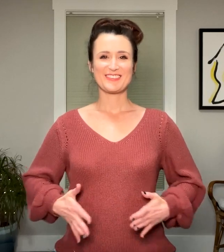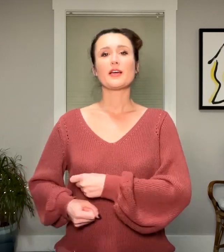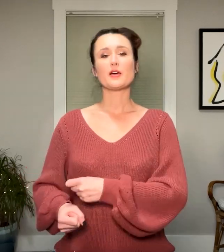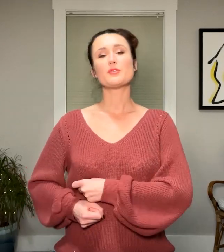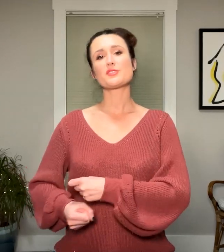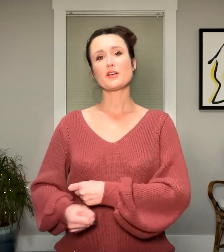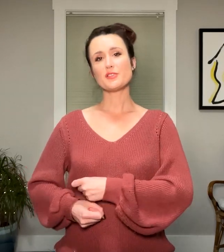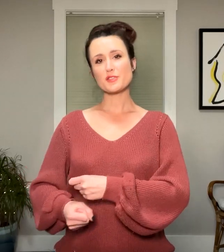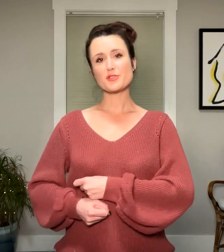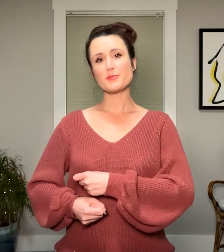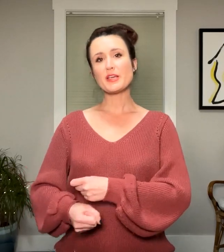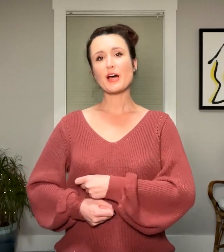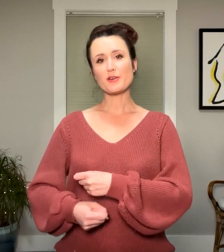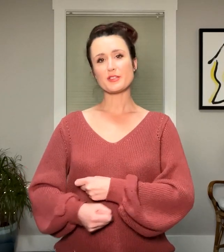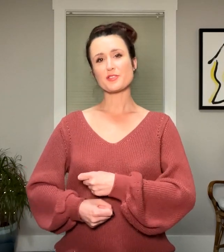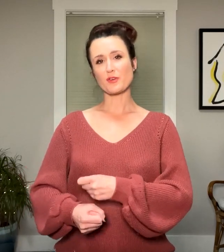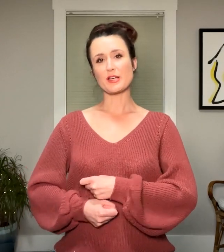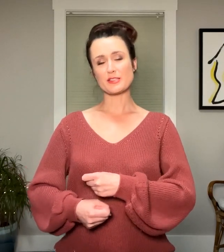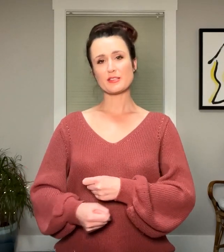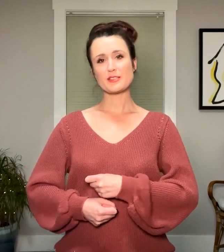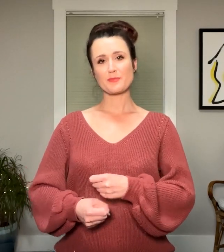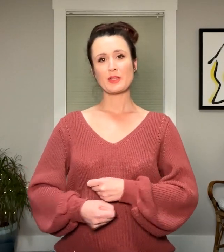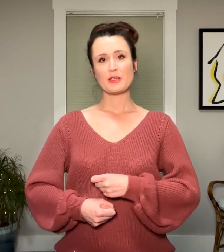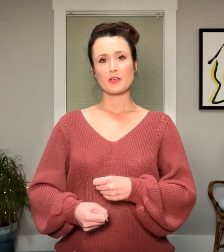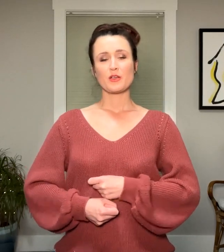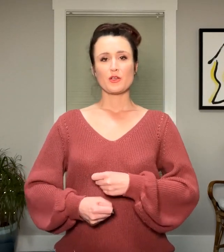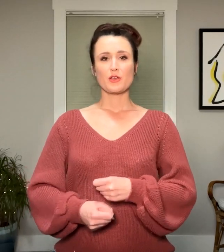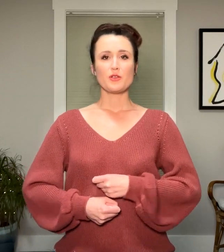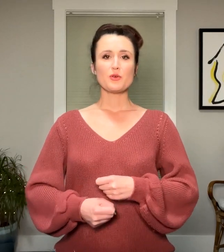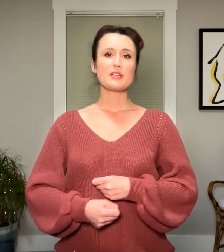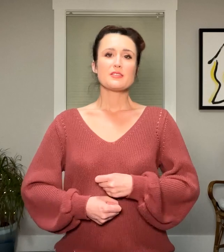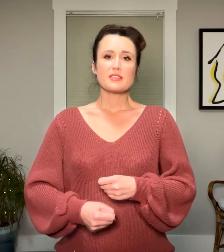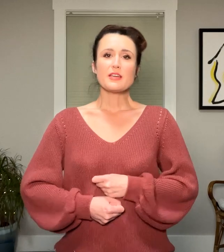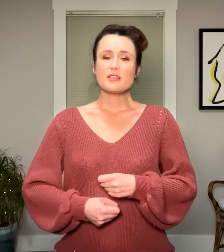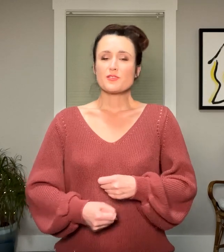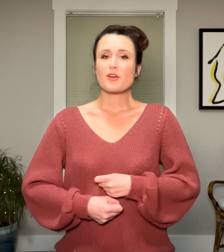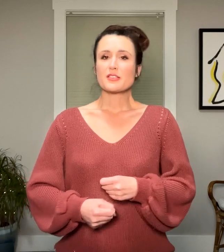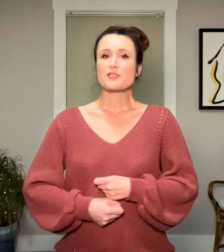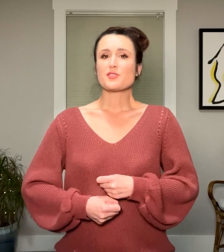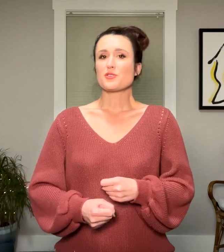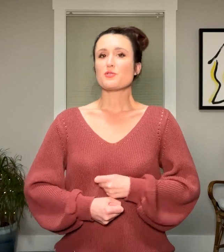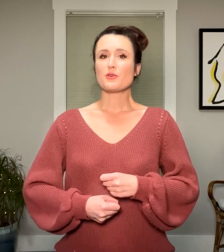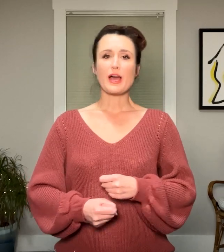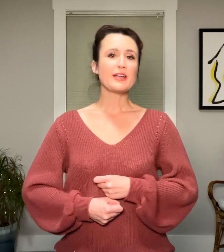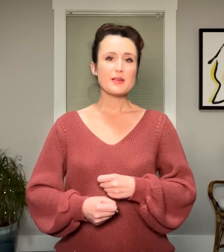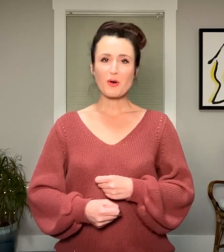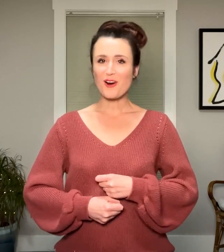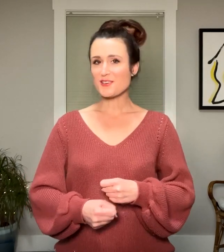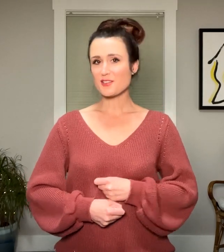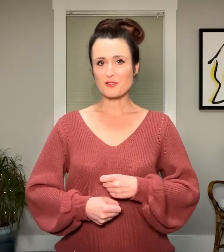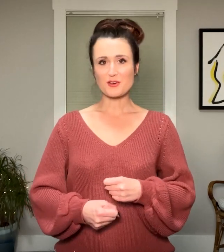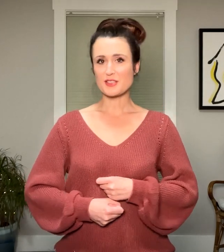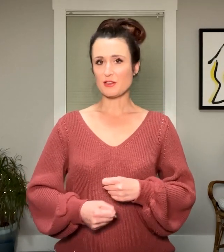and we'll start to speak out these phrases. You can say these phrases to any part of yourself,